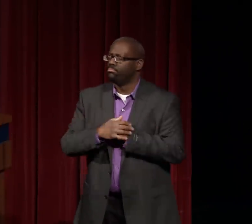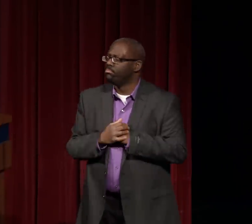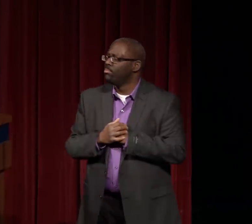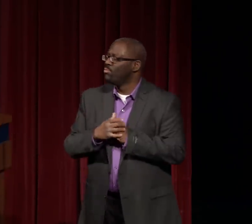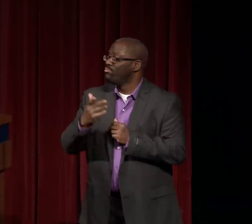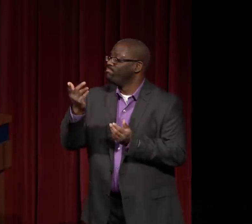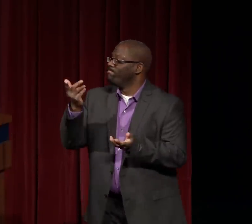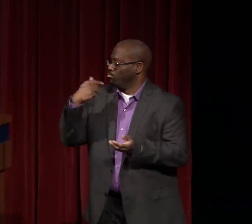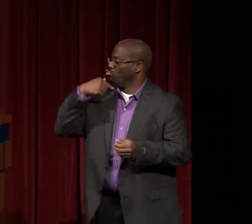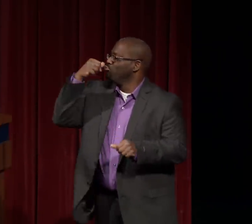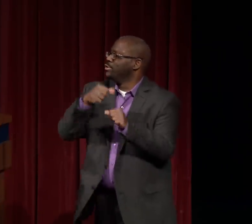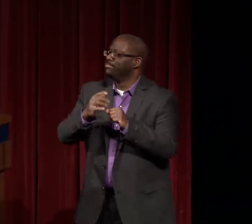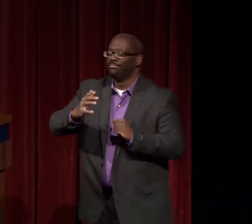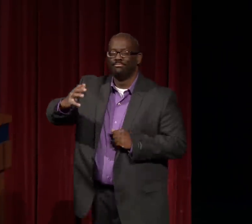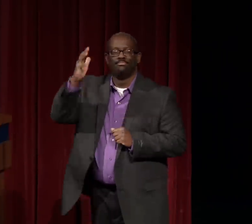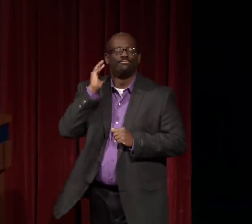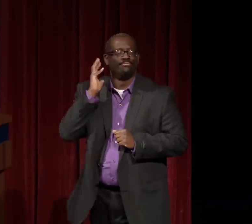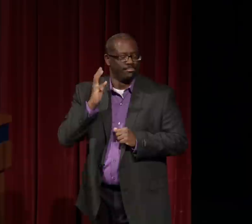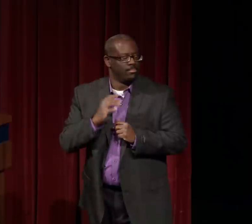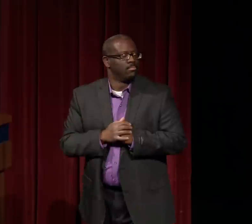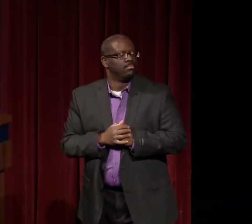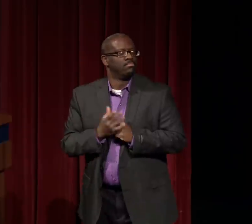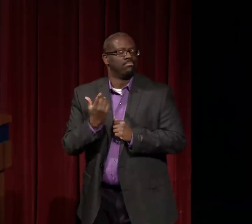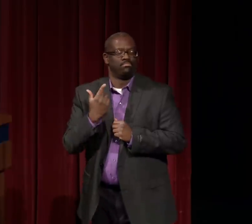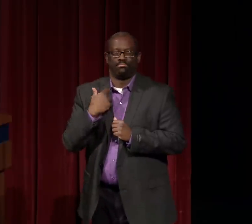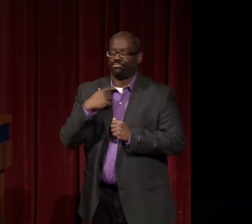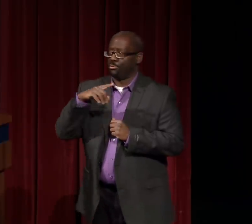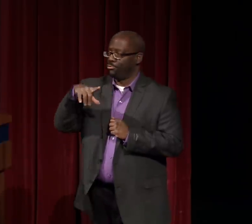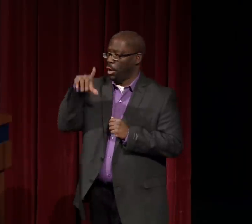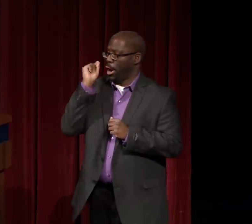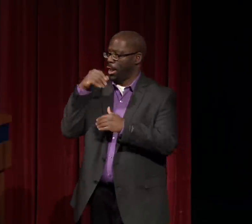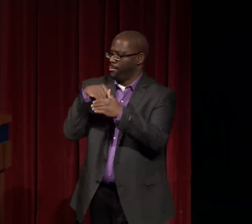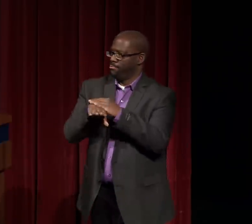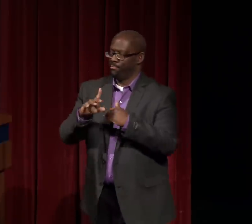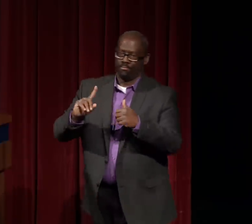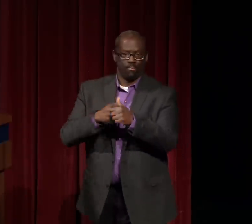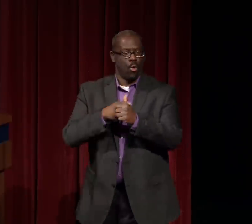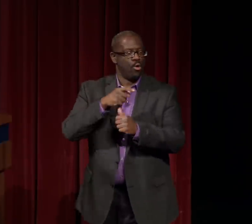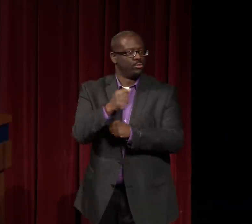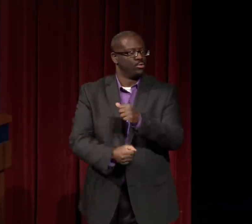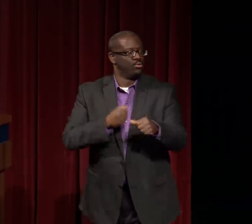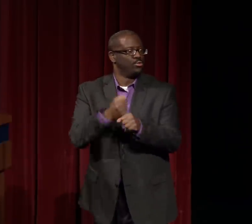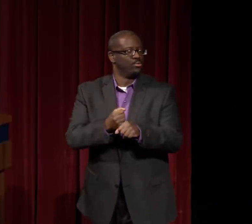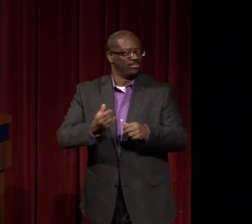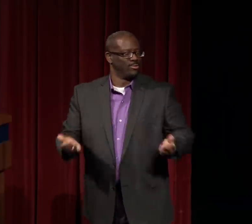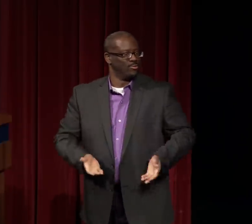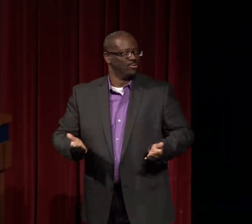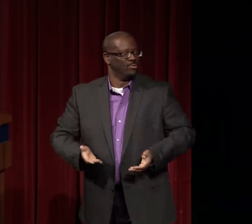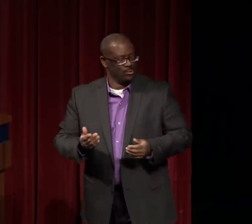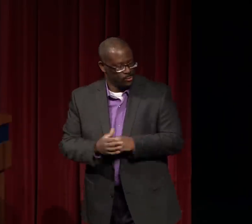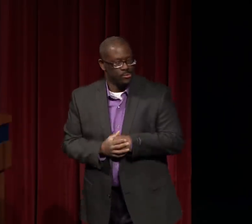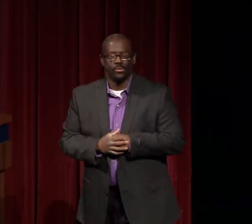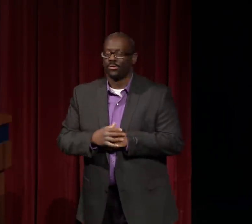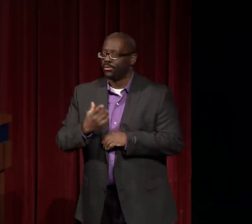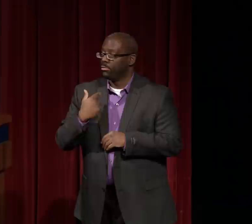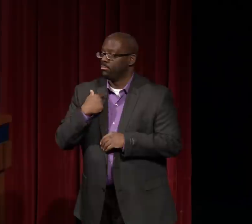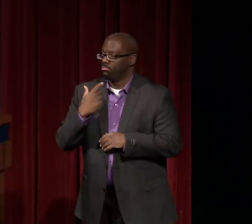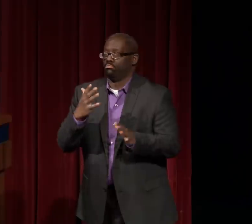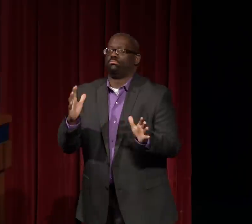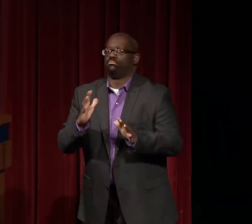And that's unquestionable. I remember when I came here as a Gallaudet student